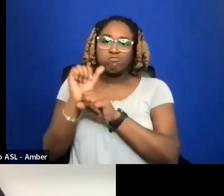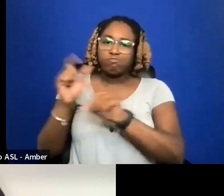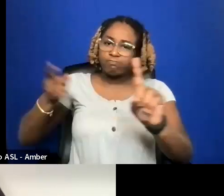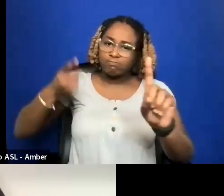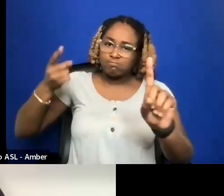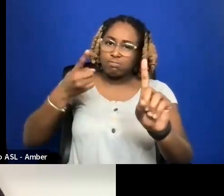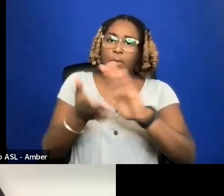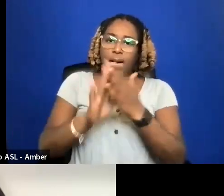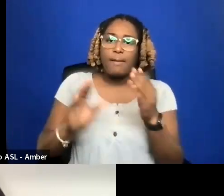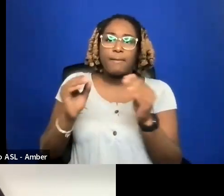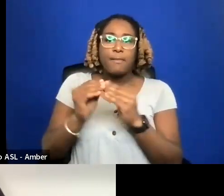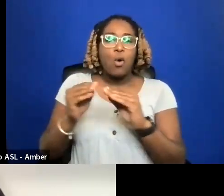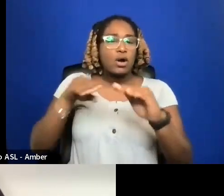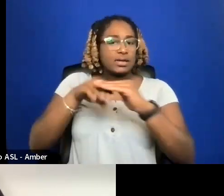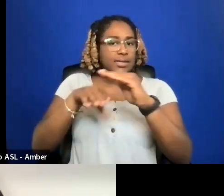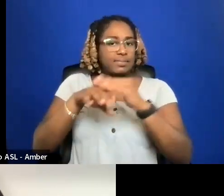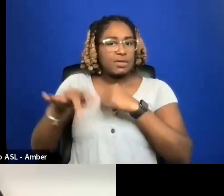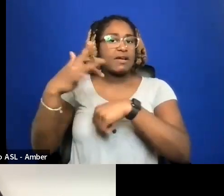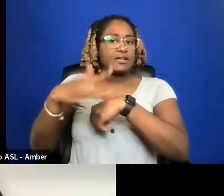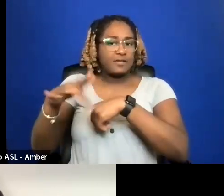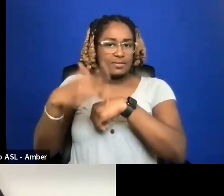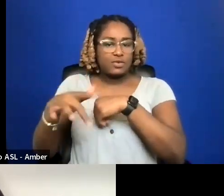ACCESSIBLE AND AVAILABLE TO INDEPENDENT FILM MAKERS.